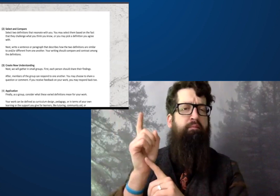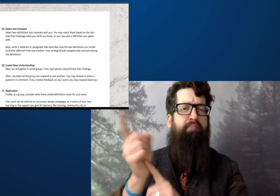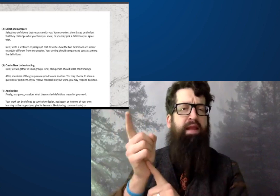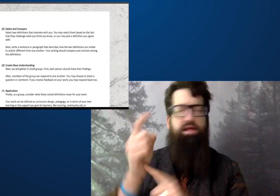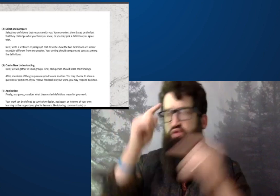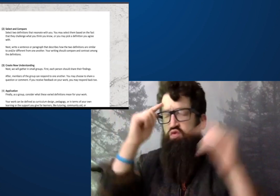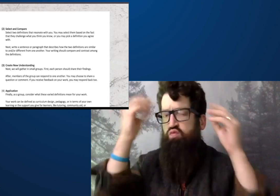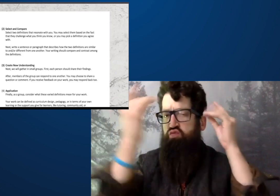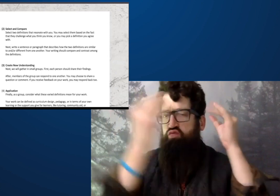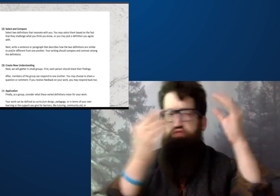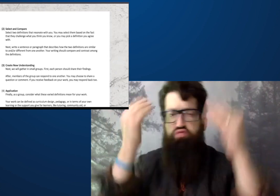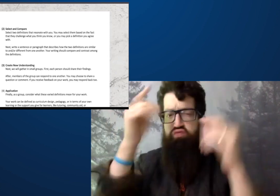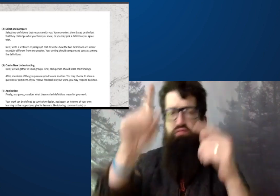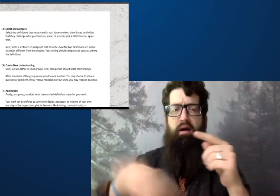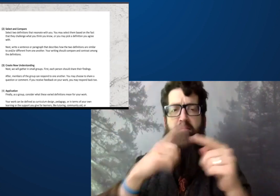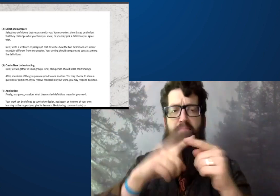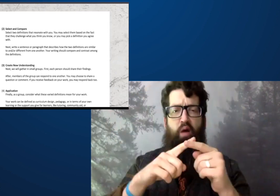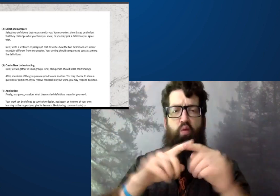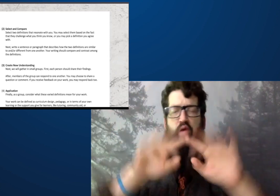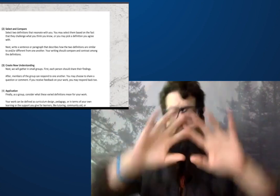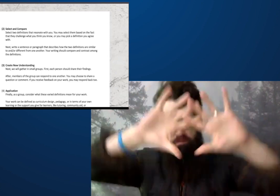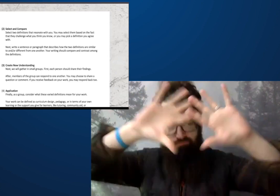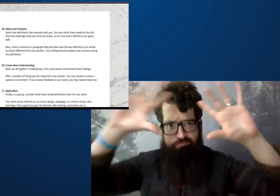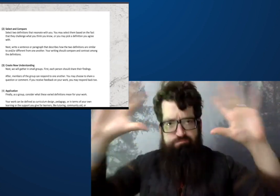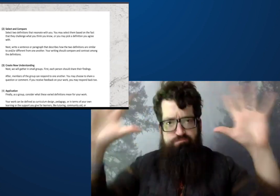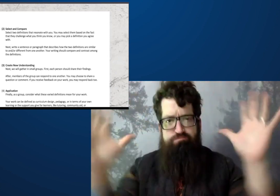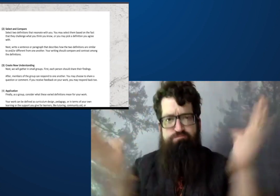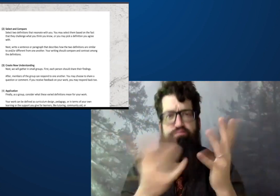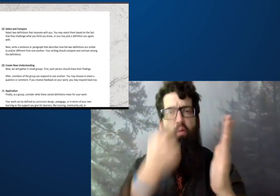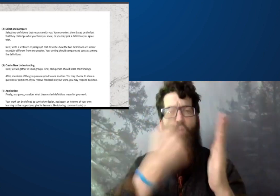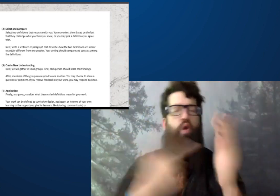Go ahead. Give you a few minutes to really ruminate on these ideas and concepts,